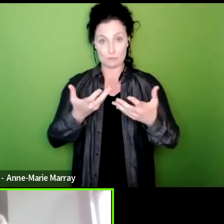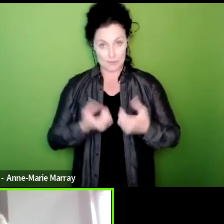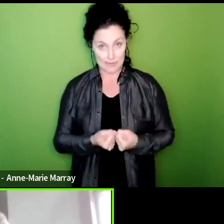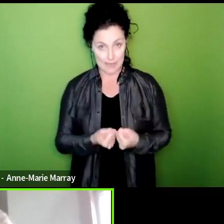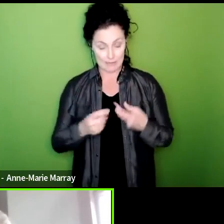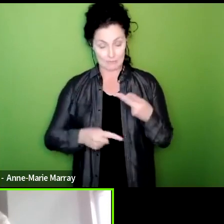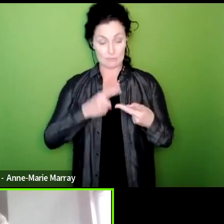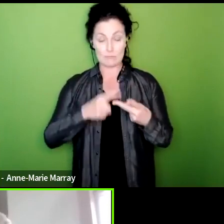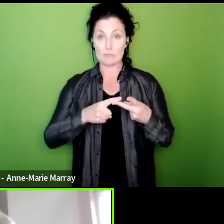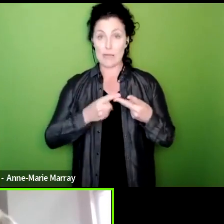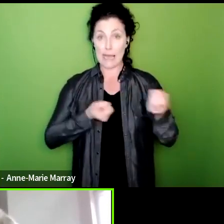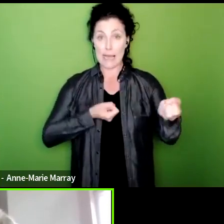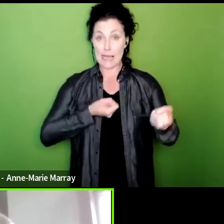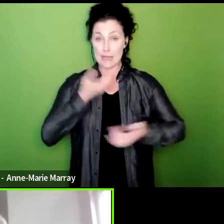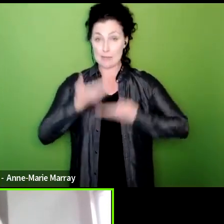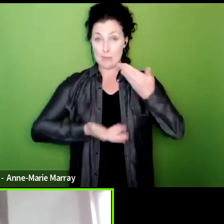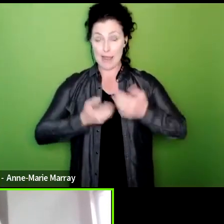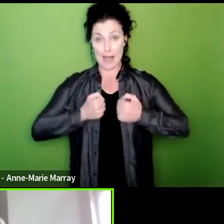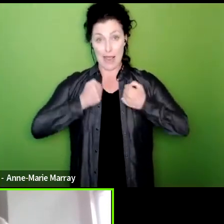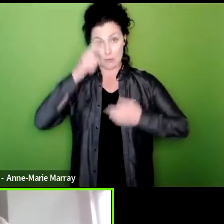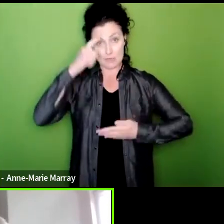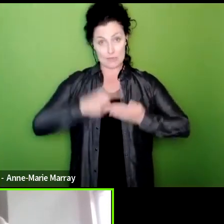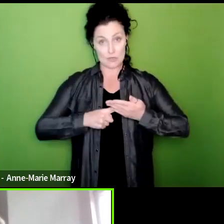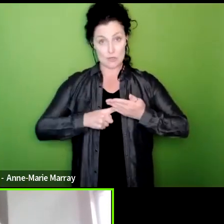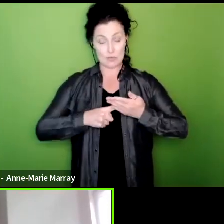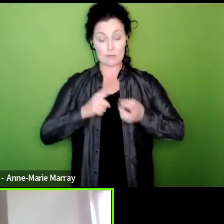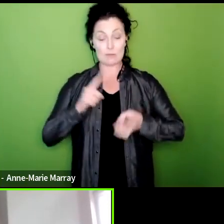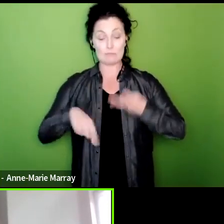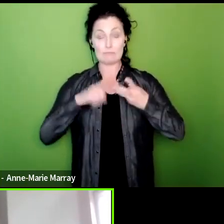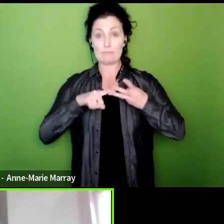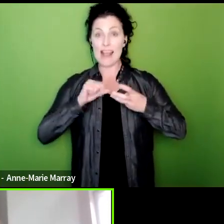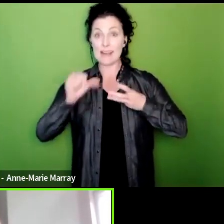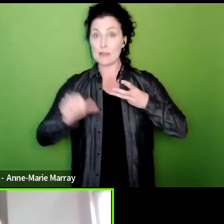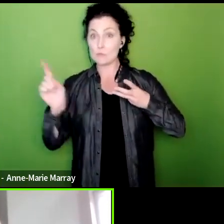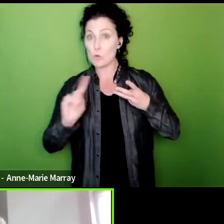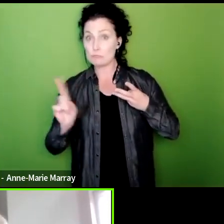that we've just made and what's going to happen next uh and to give people a chance initially